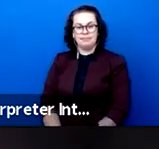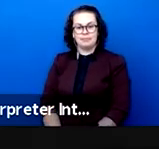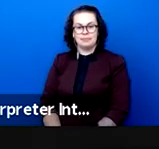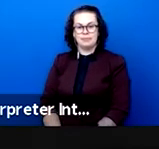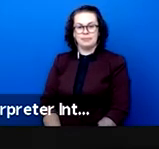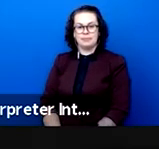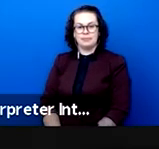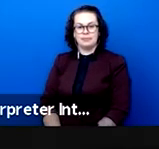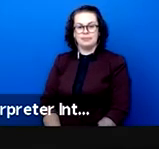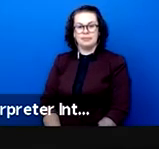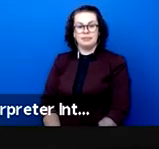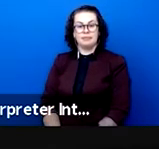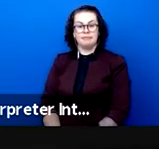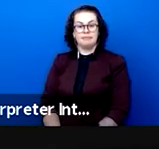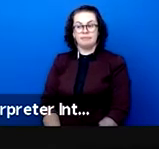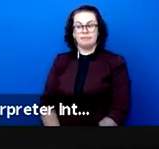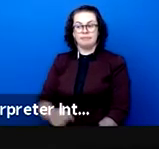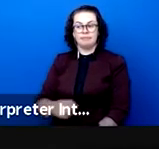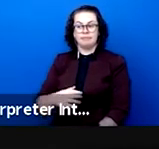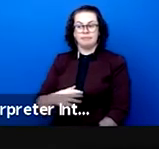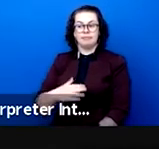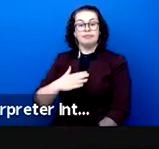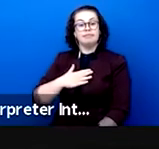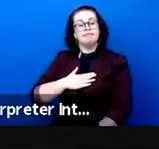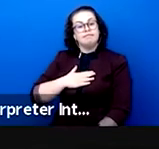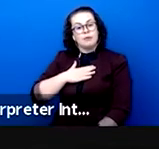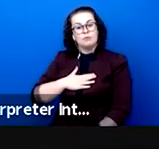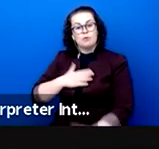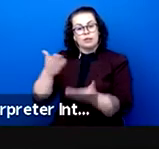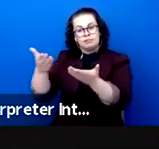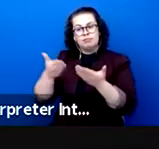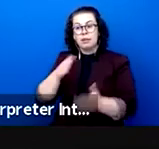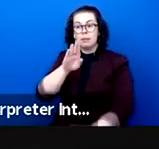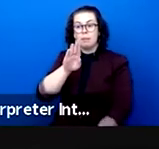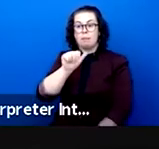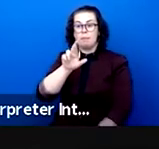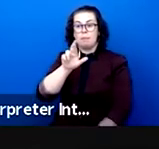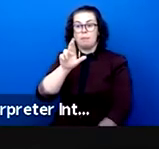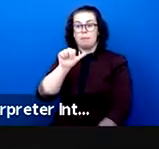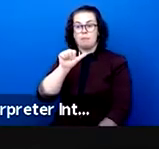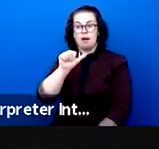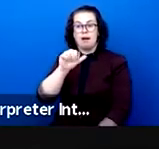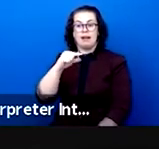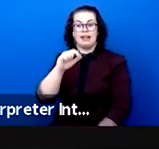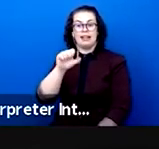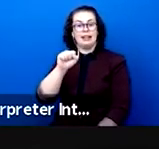I would like to thank Mrs Barbara Gessler very much and this with particular pleasure